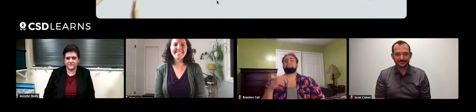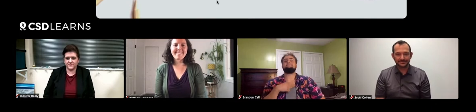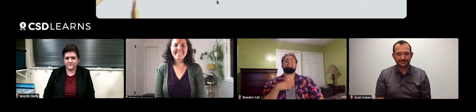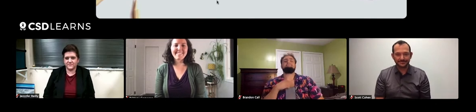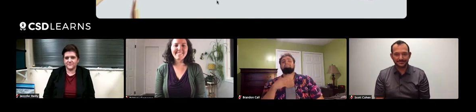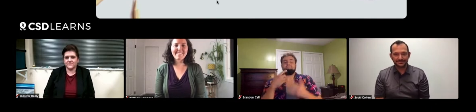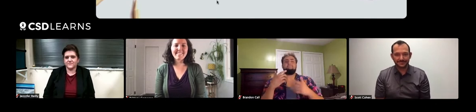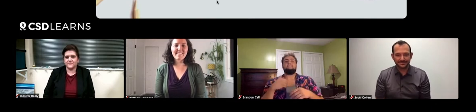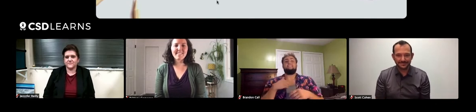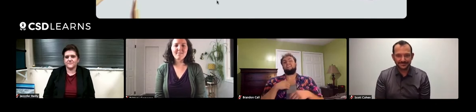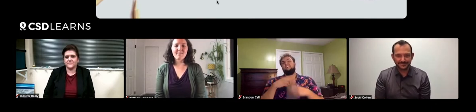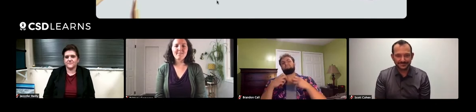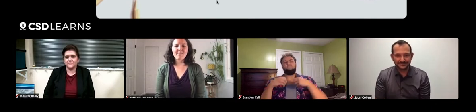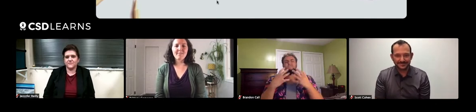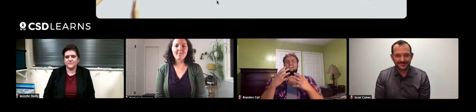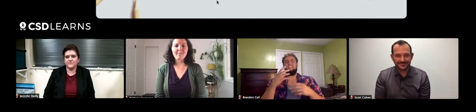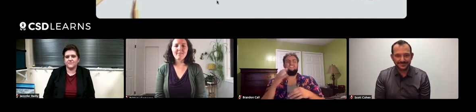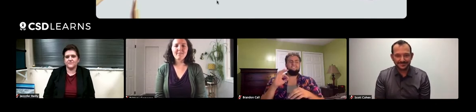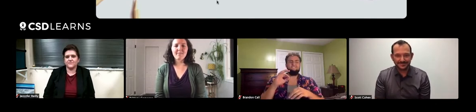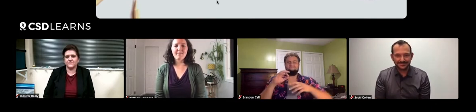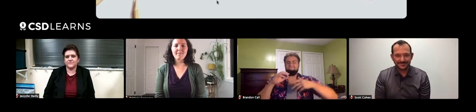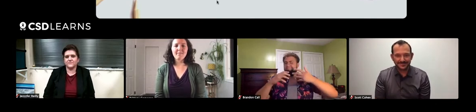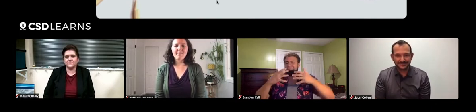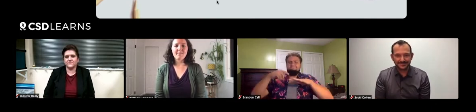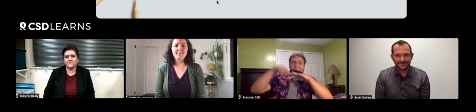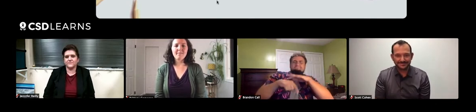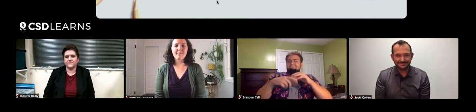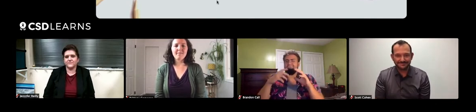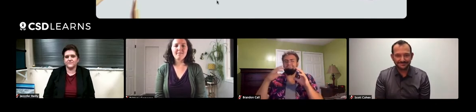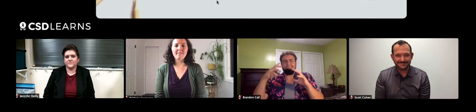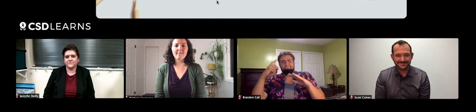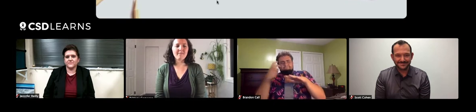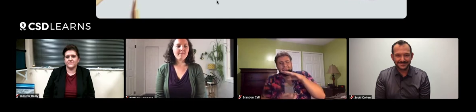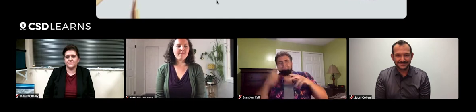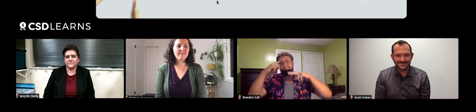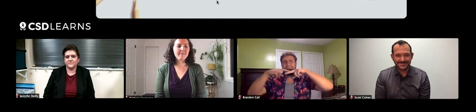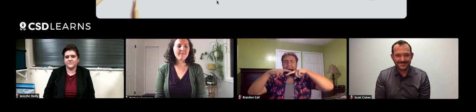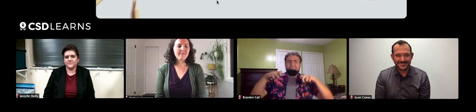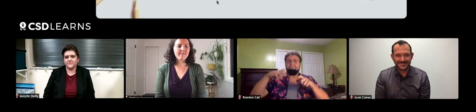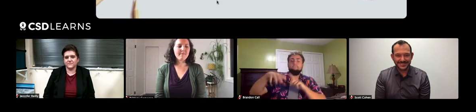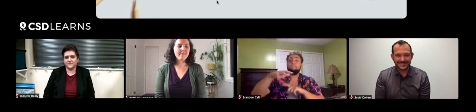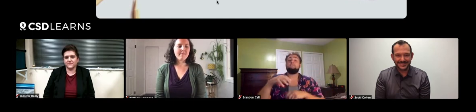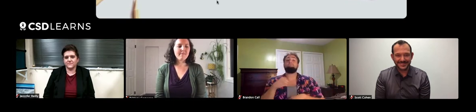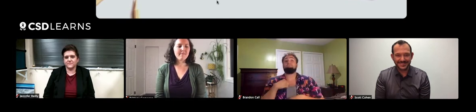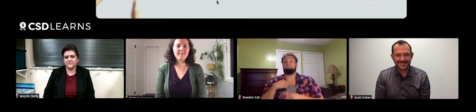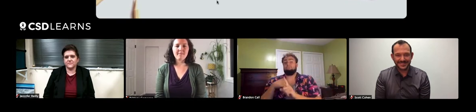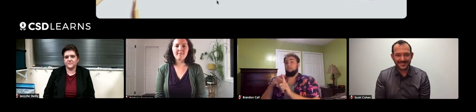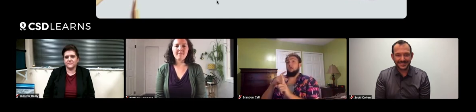I'll give you an in-depth look of what I do.